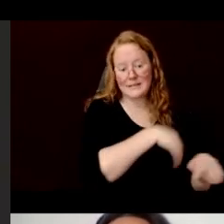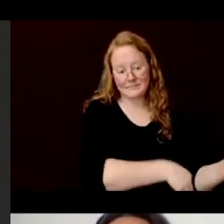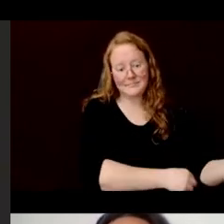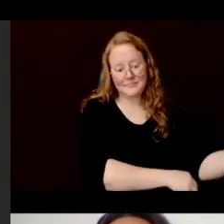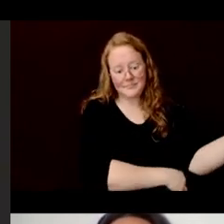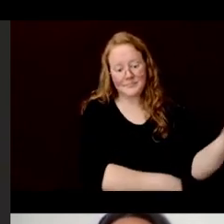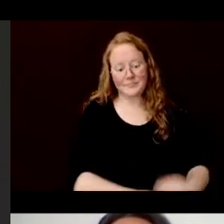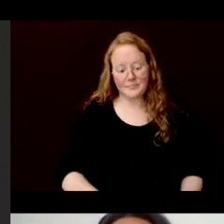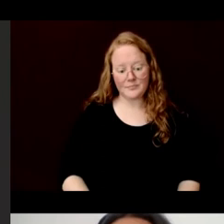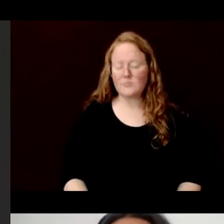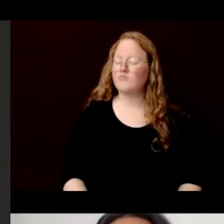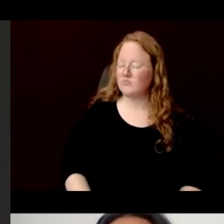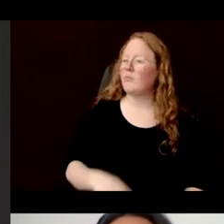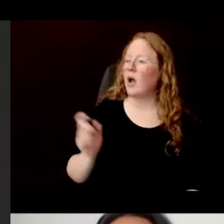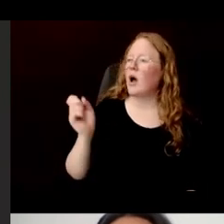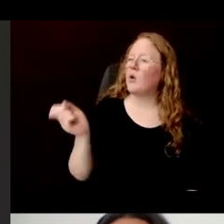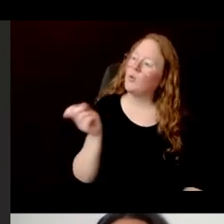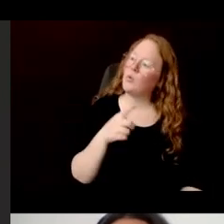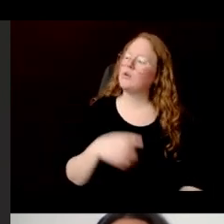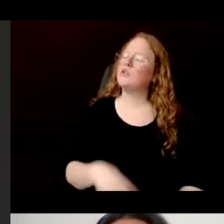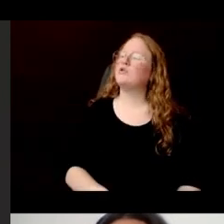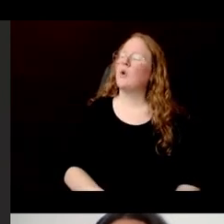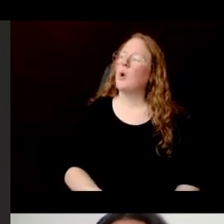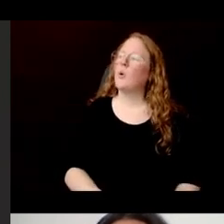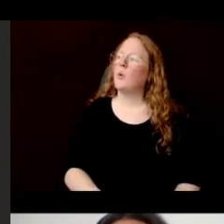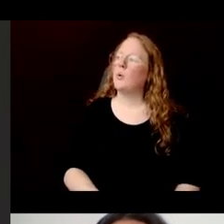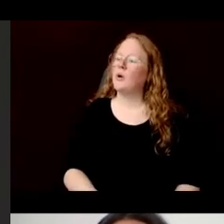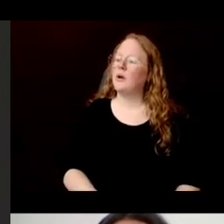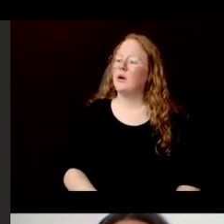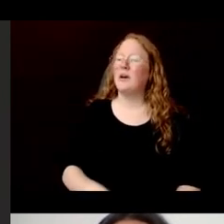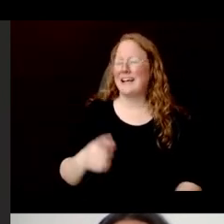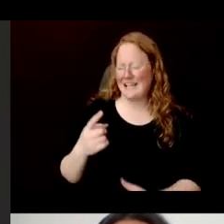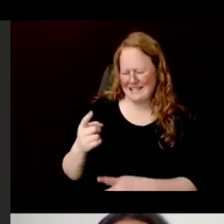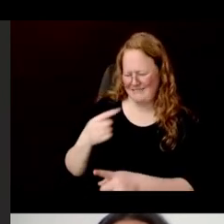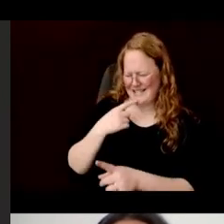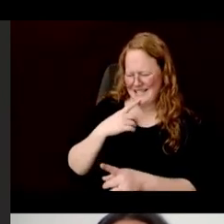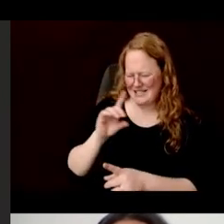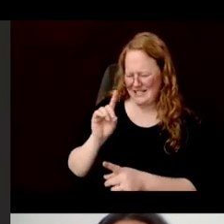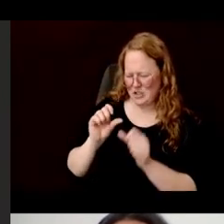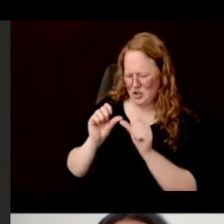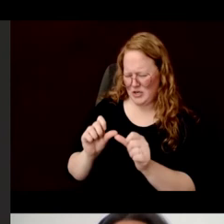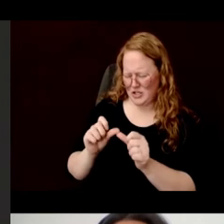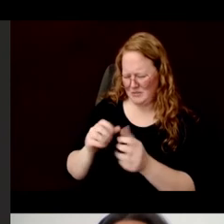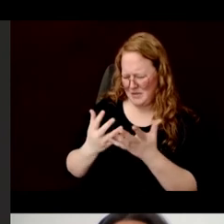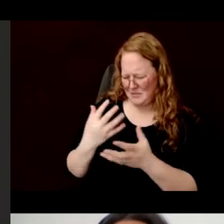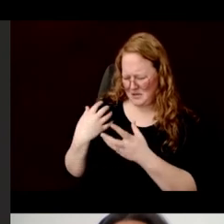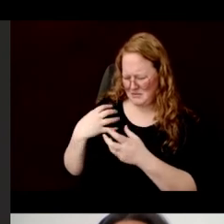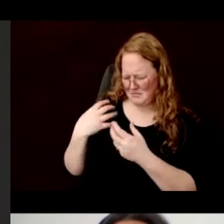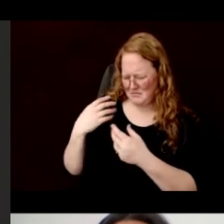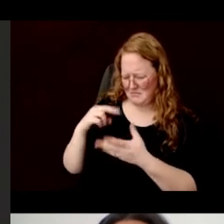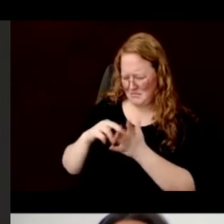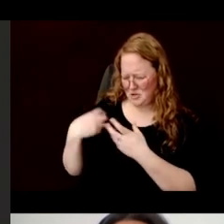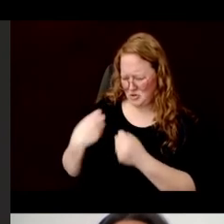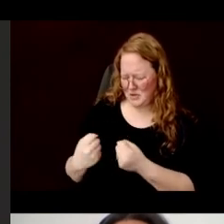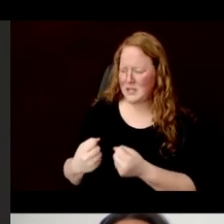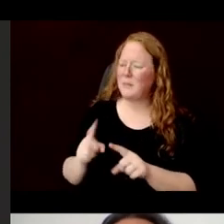I have another question. "When it comes to durability, what kind of fiber is better: dó fiber or fiber from the mulberry family?"